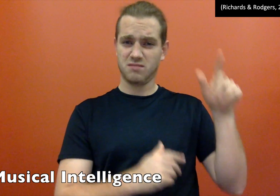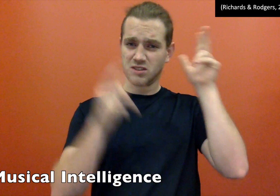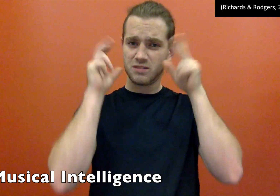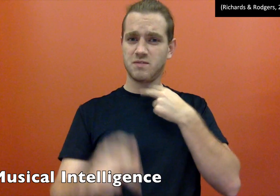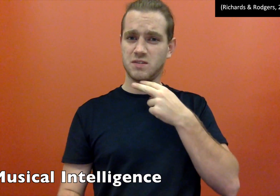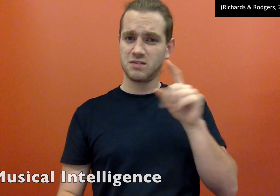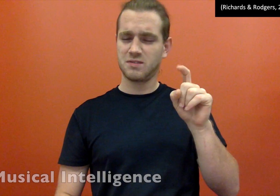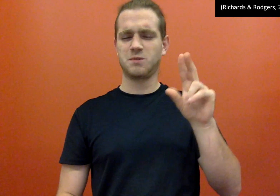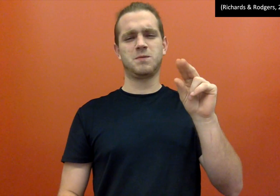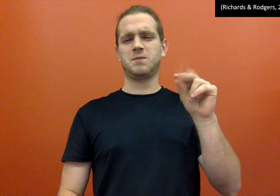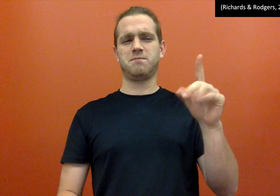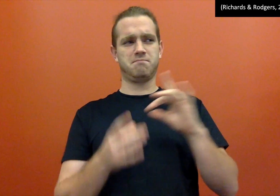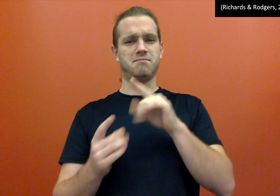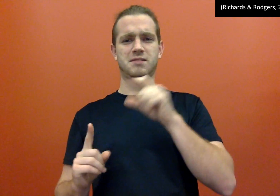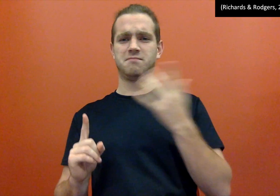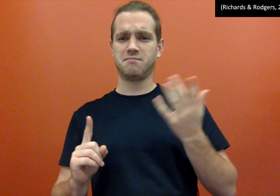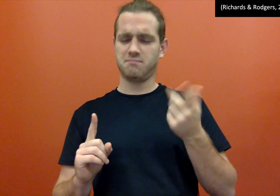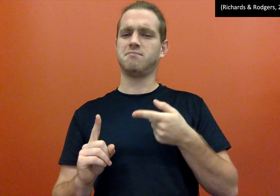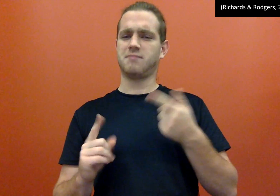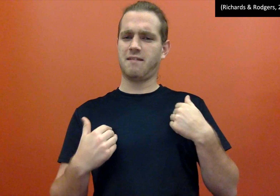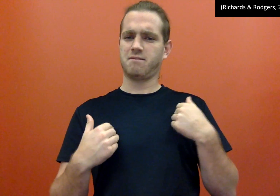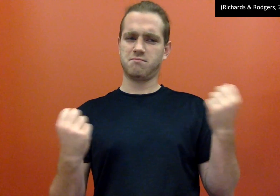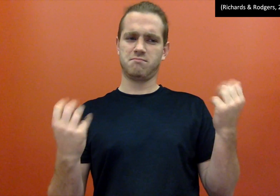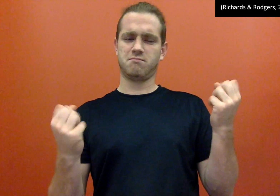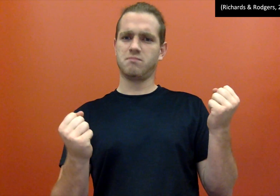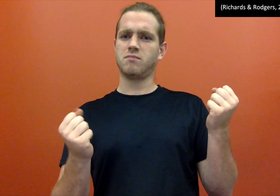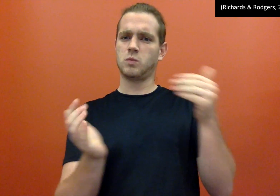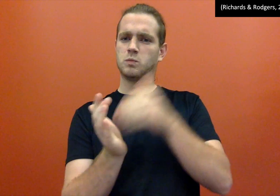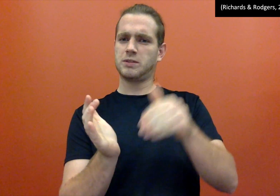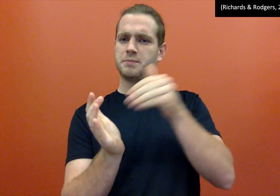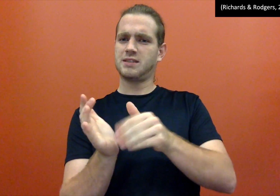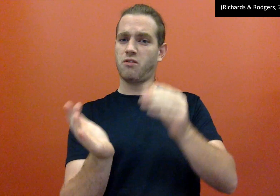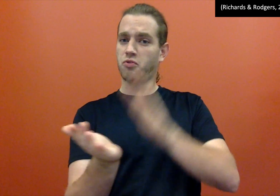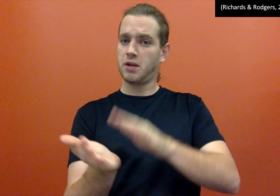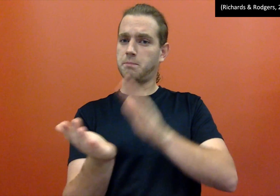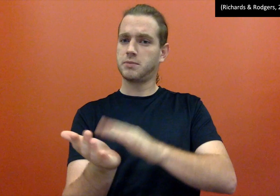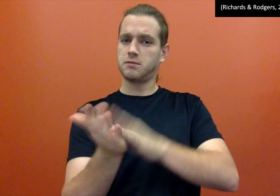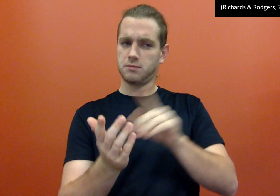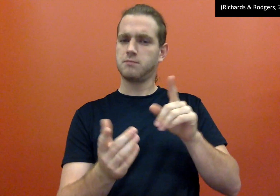Does it have to do with hearing and voices? No. It does have repeating and rhythm sign language.